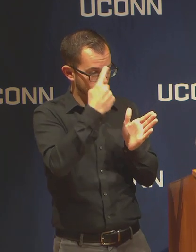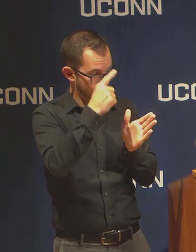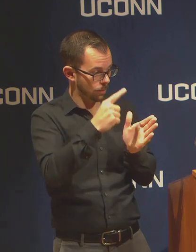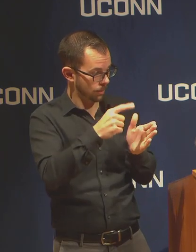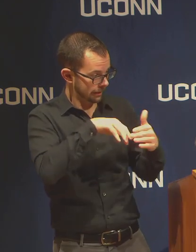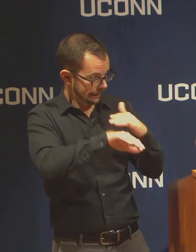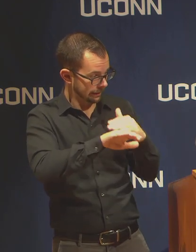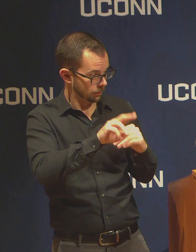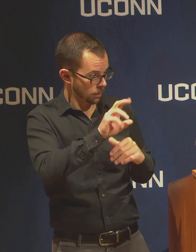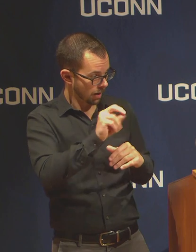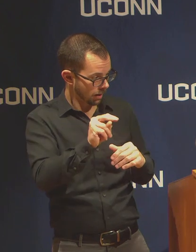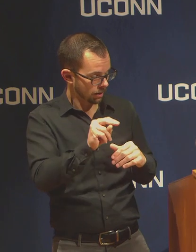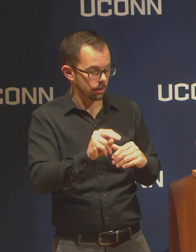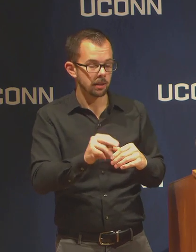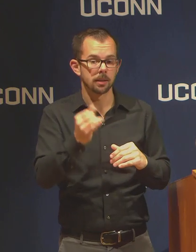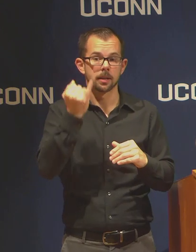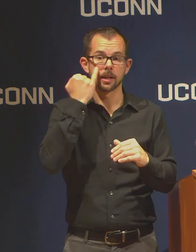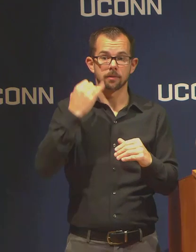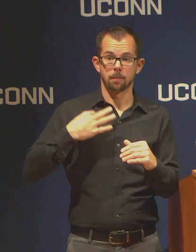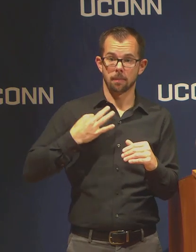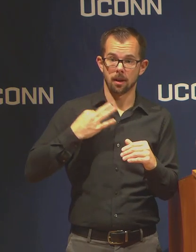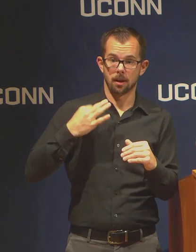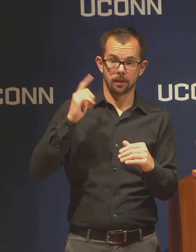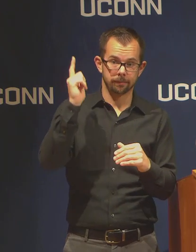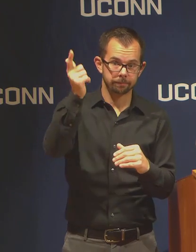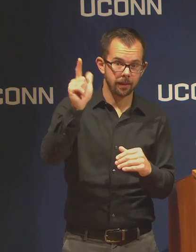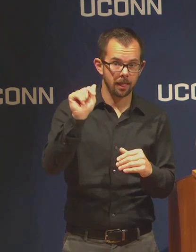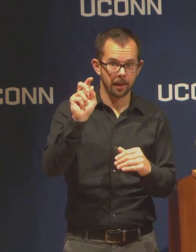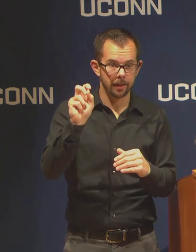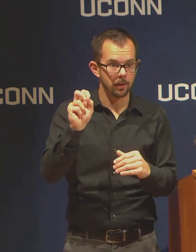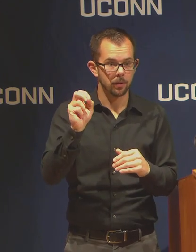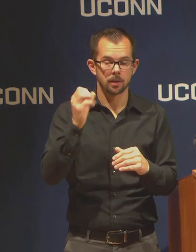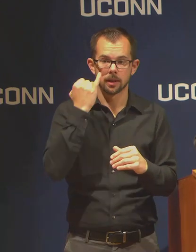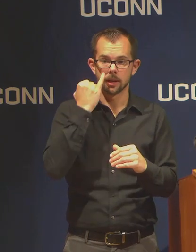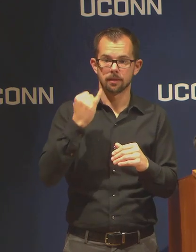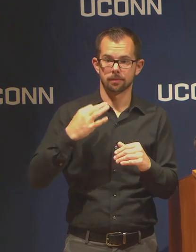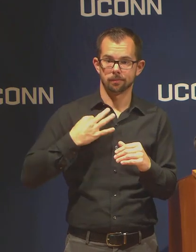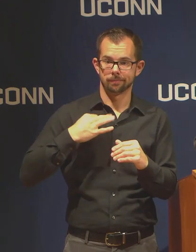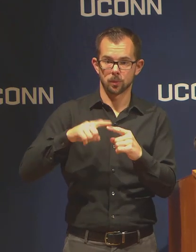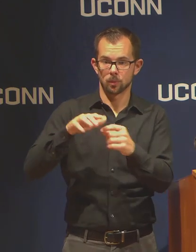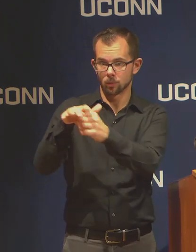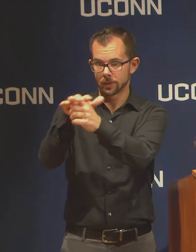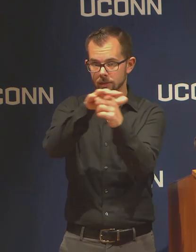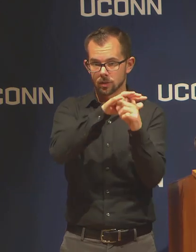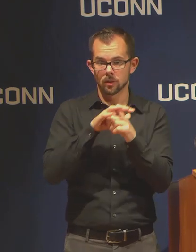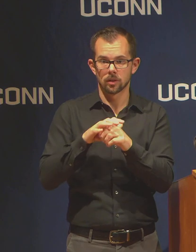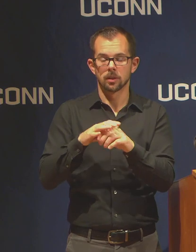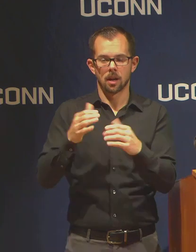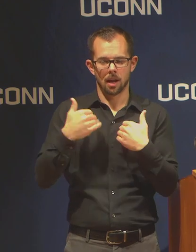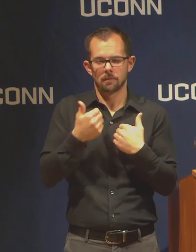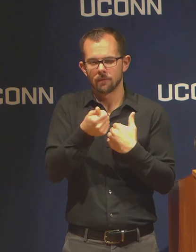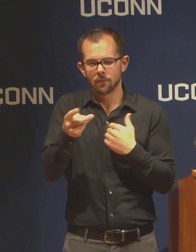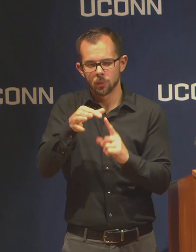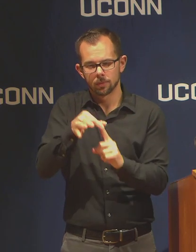we'll have alternatives available to students. But for the most part applicants